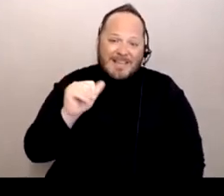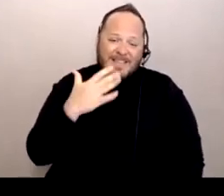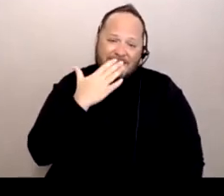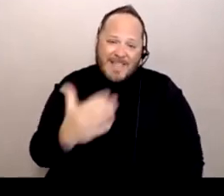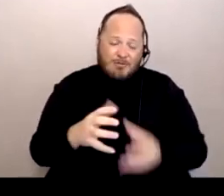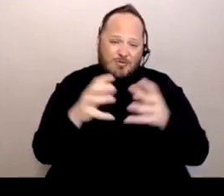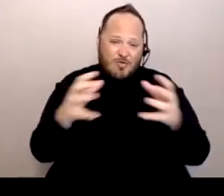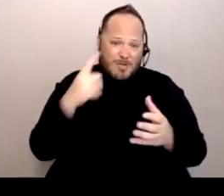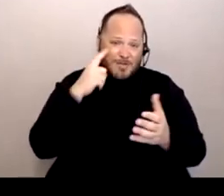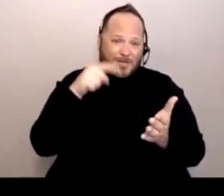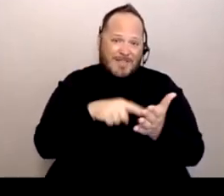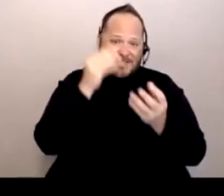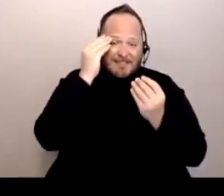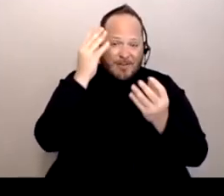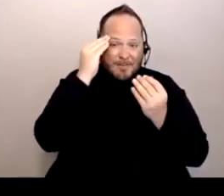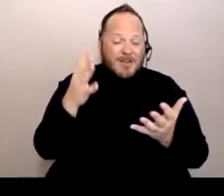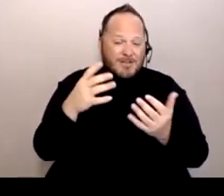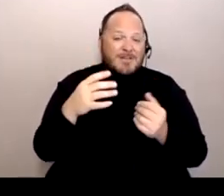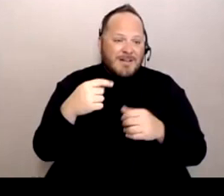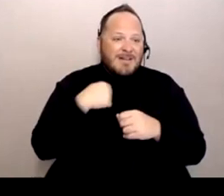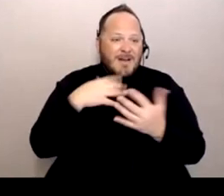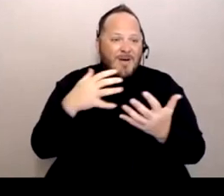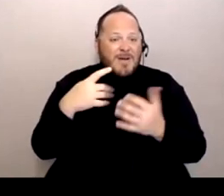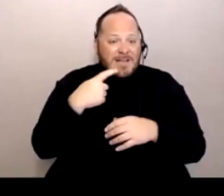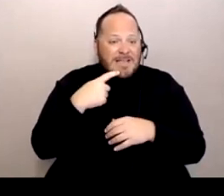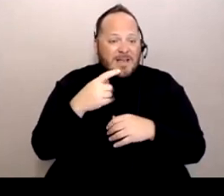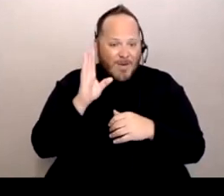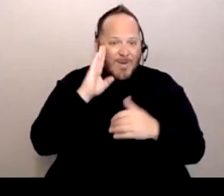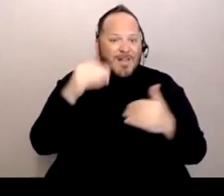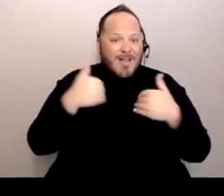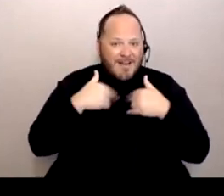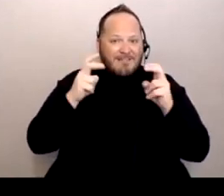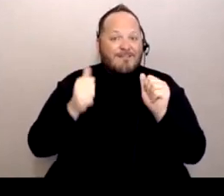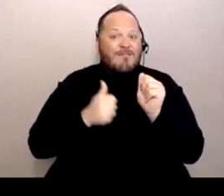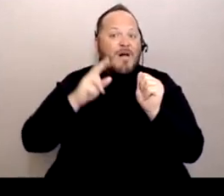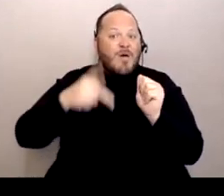And I just wanted to say that there'll be a followup discussion next Friday,